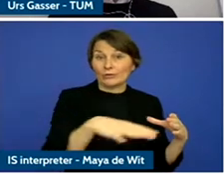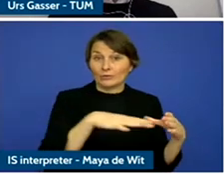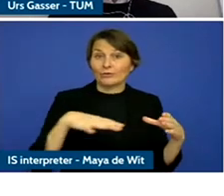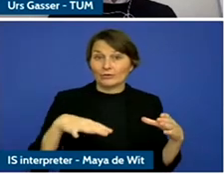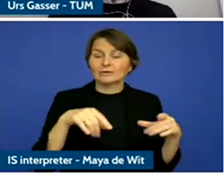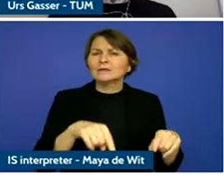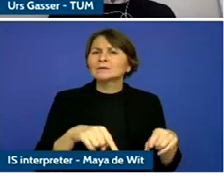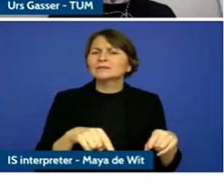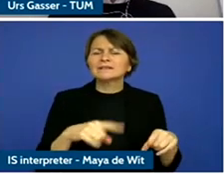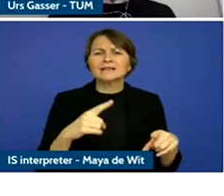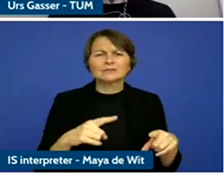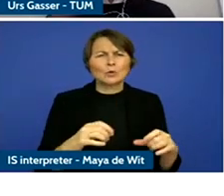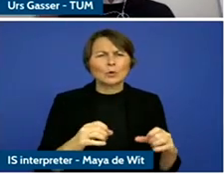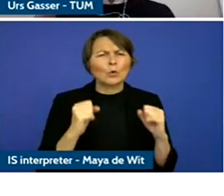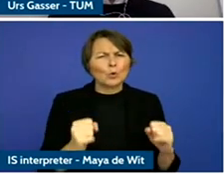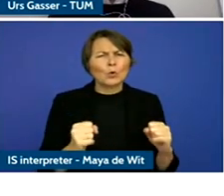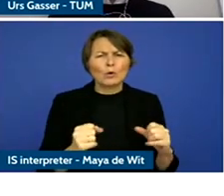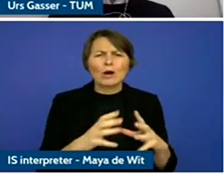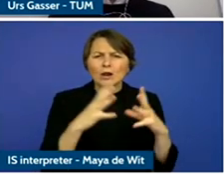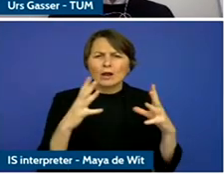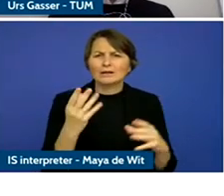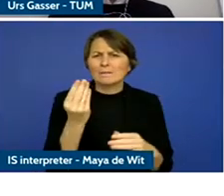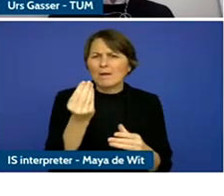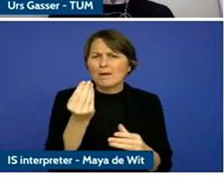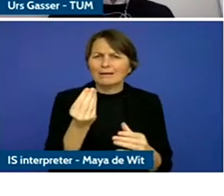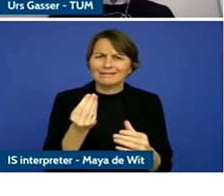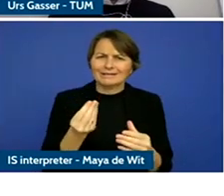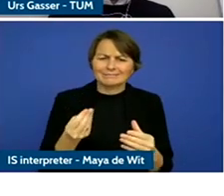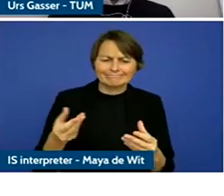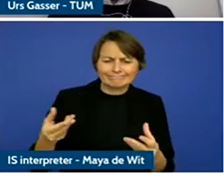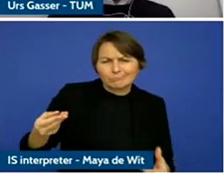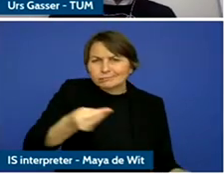And so, in addition, to the technology levels, I would like to hillside that